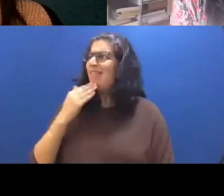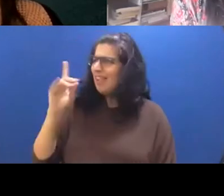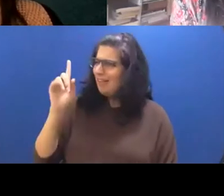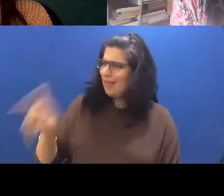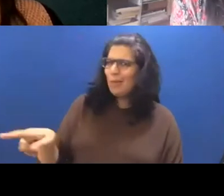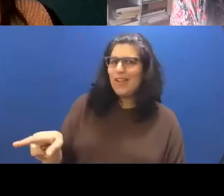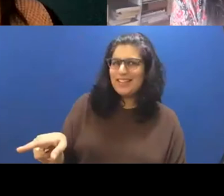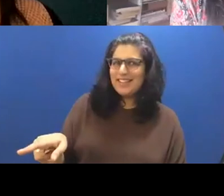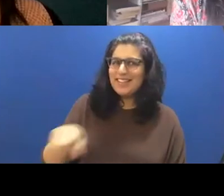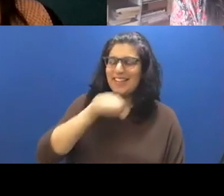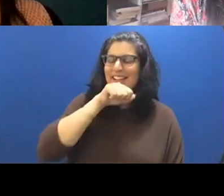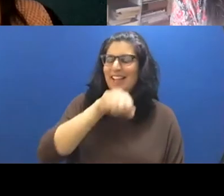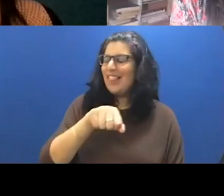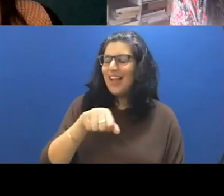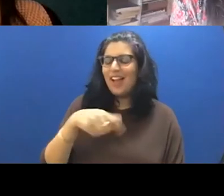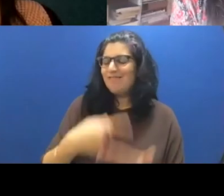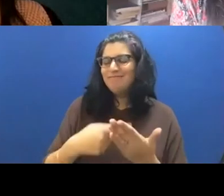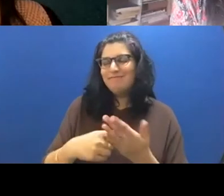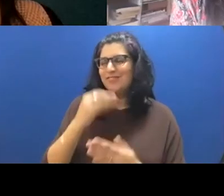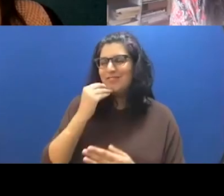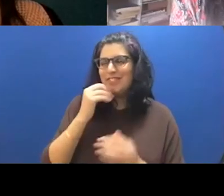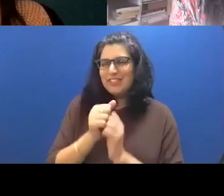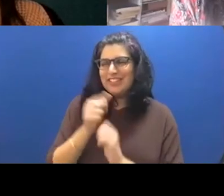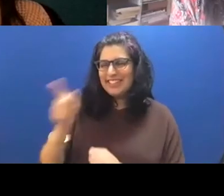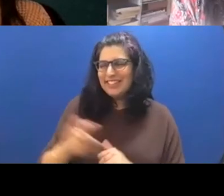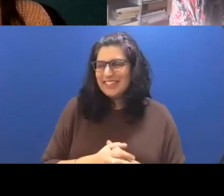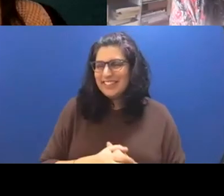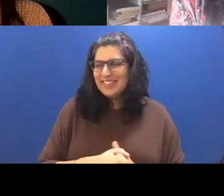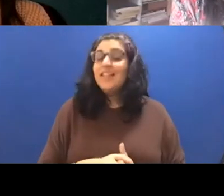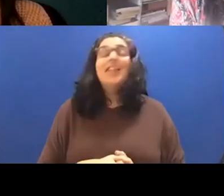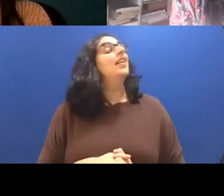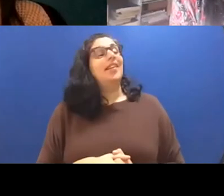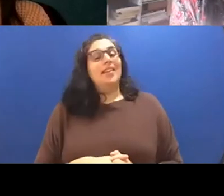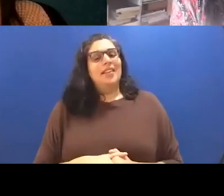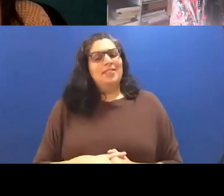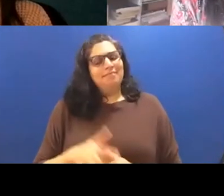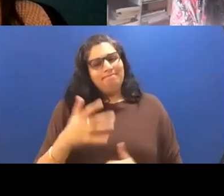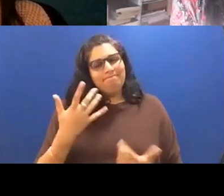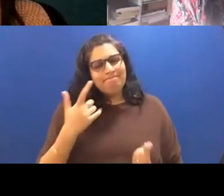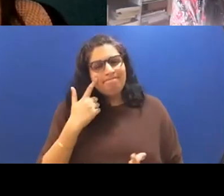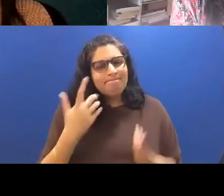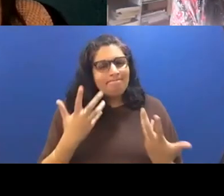love talking about food with you. Um, I, I think that it may have always been there,